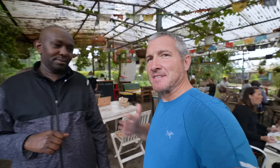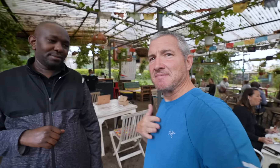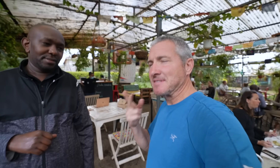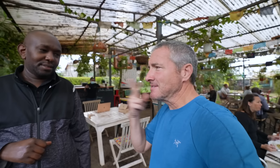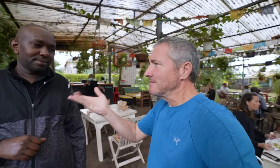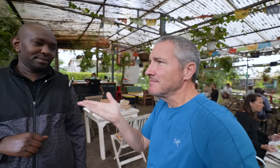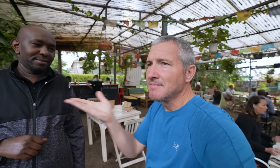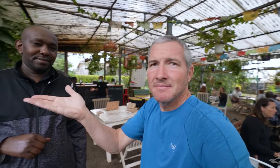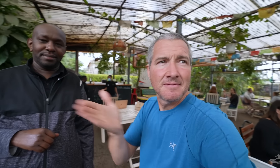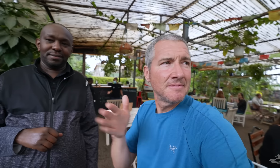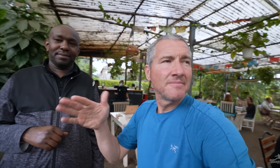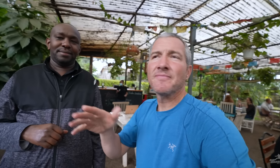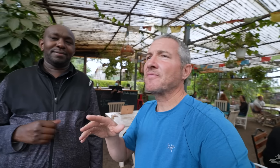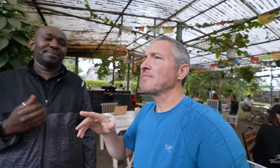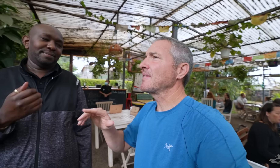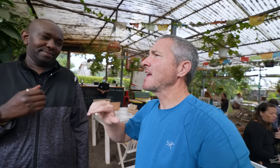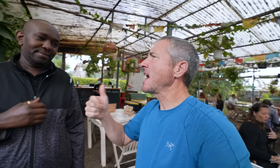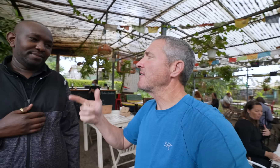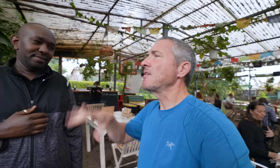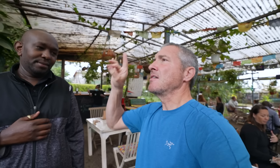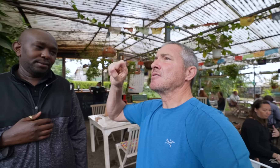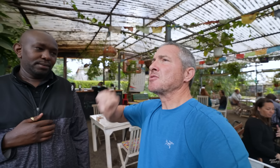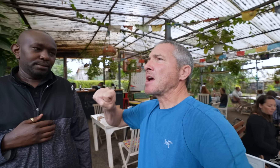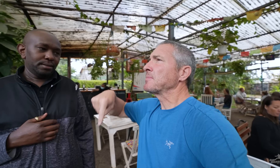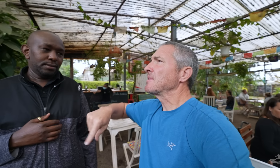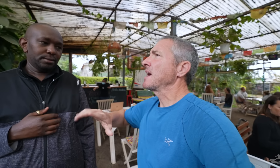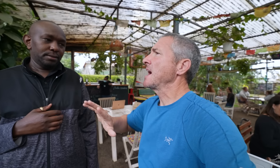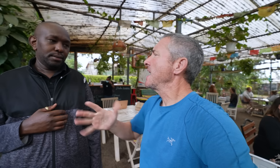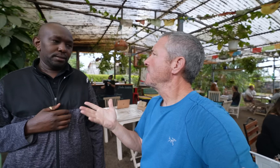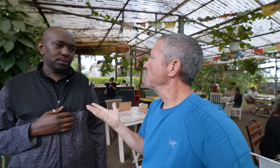How did you find this job?